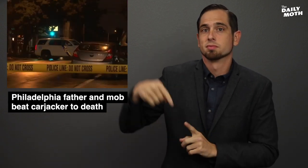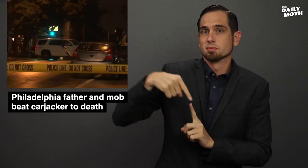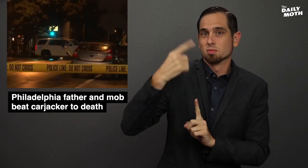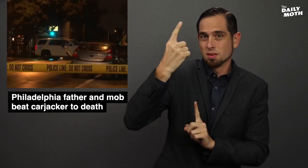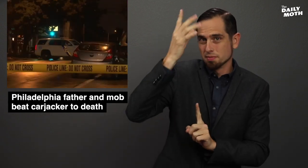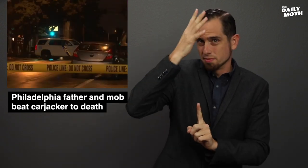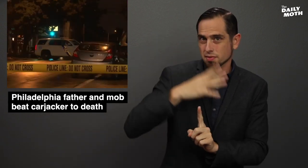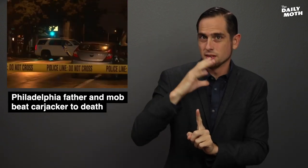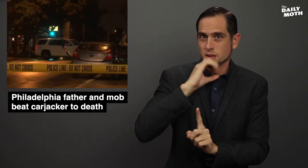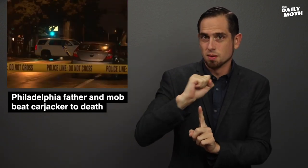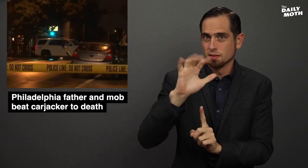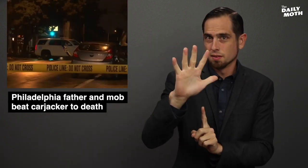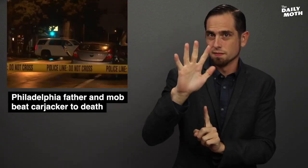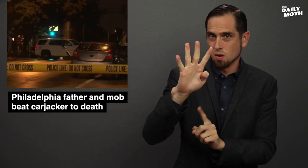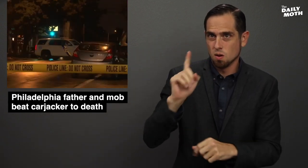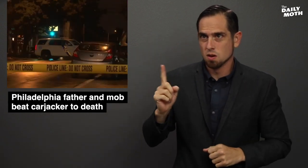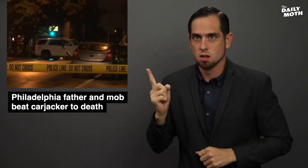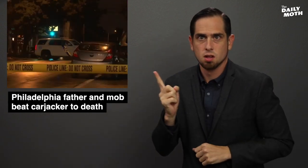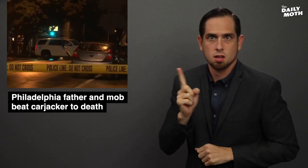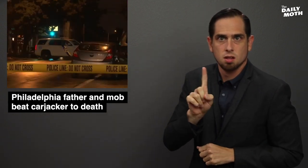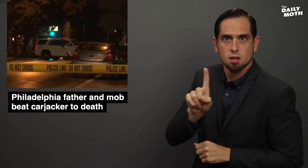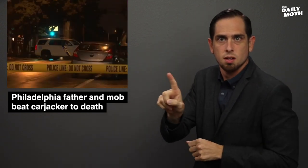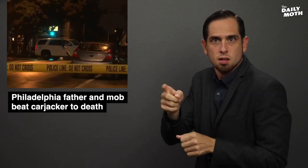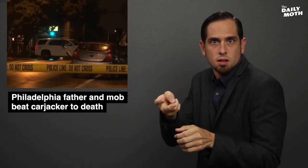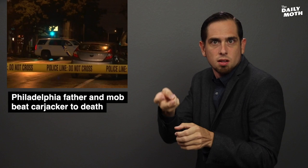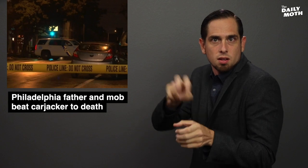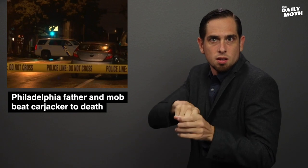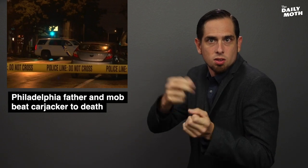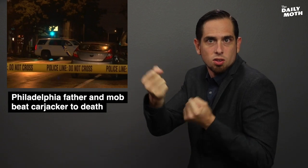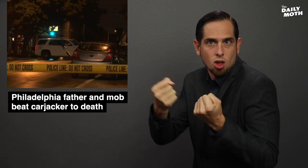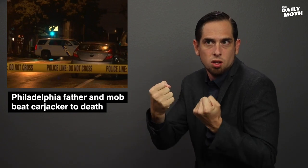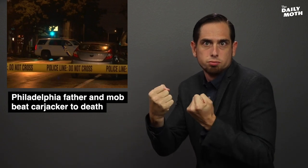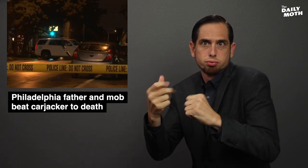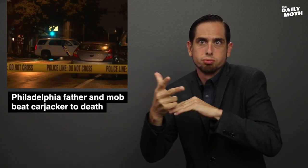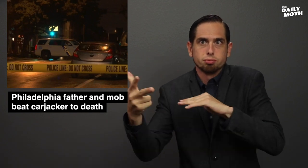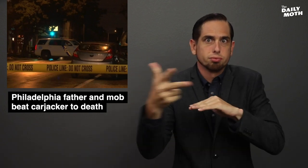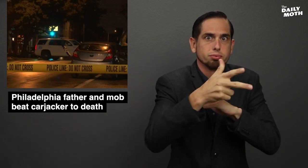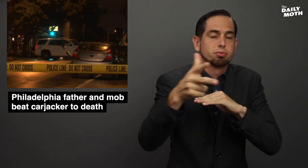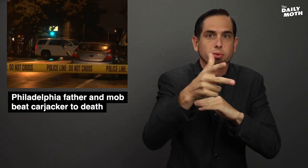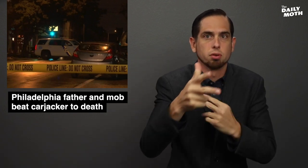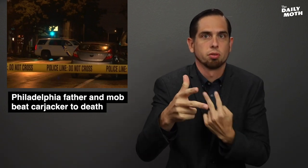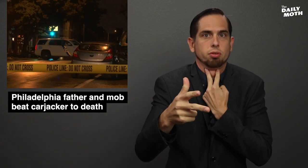A 54-year-old man got into the car and drove off,